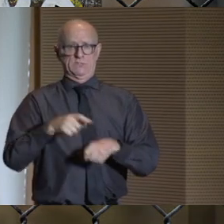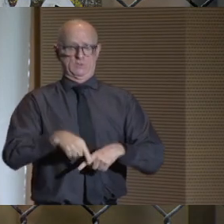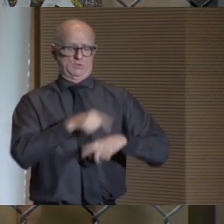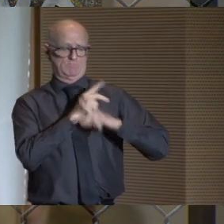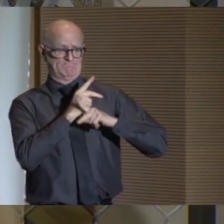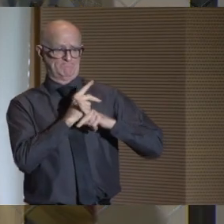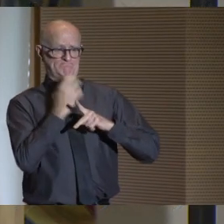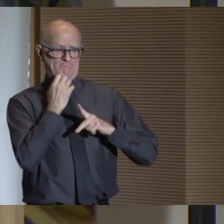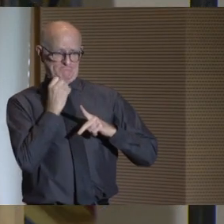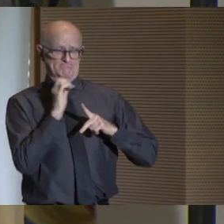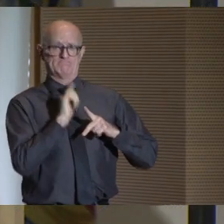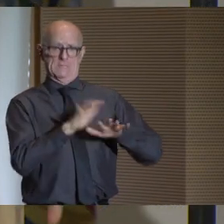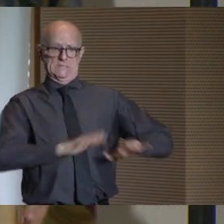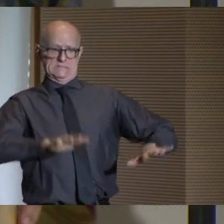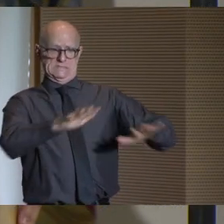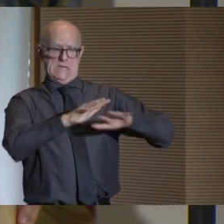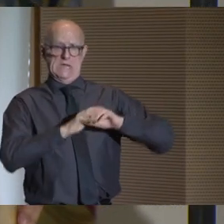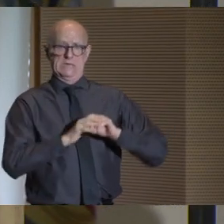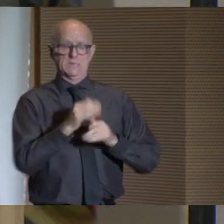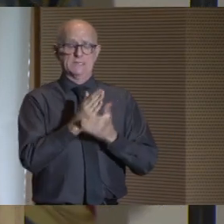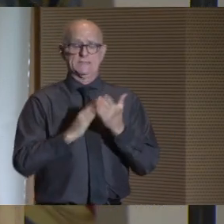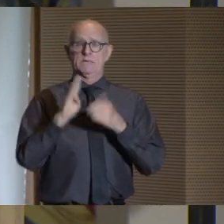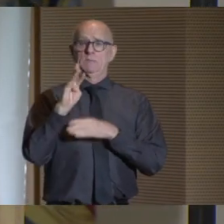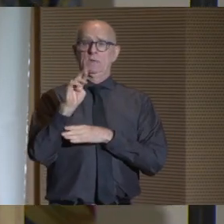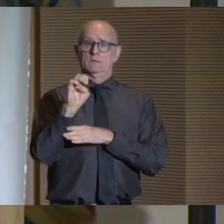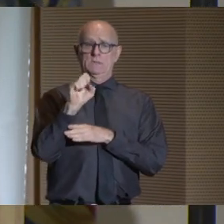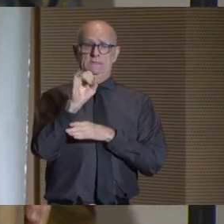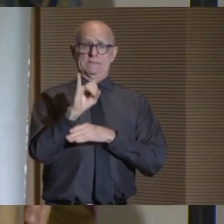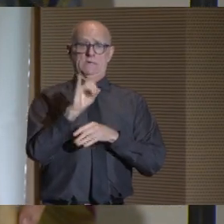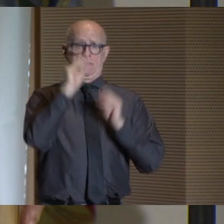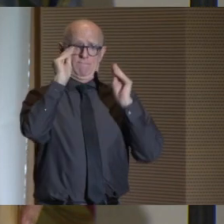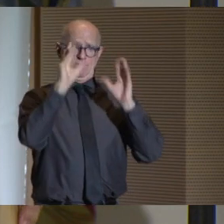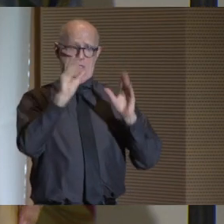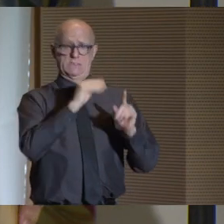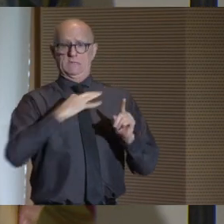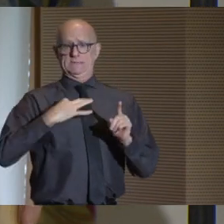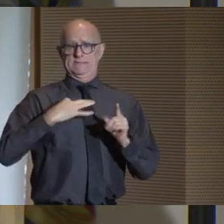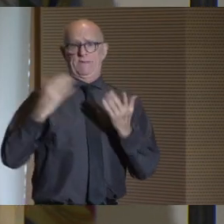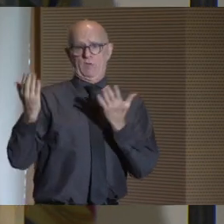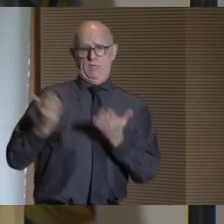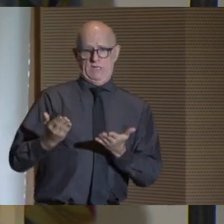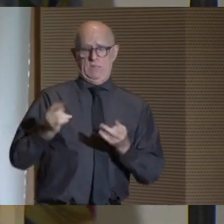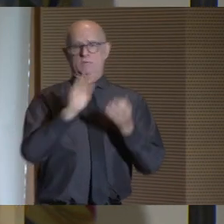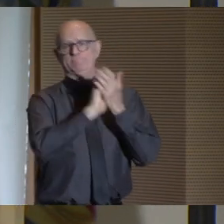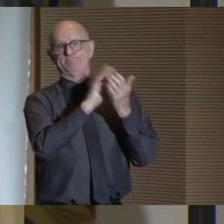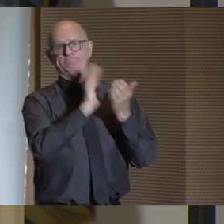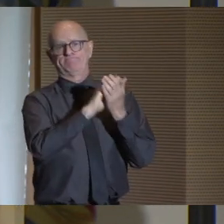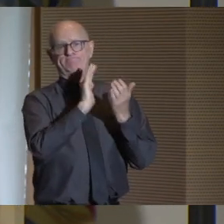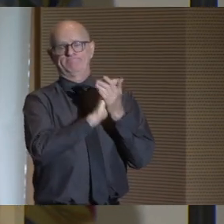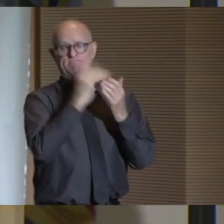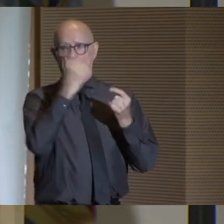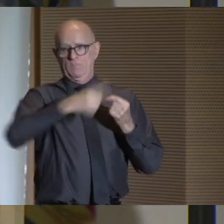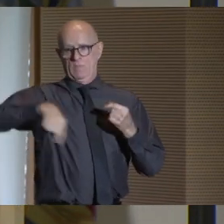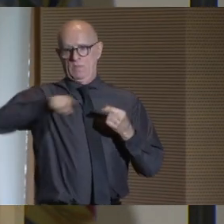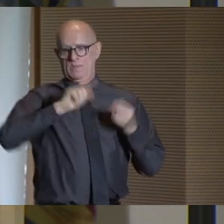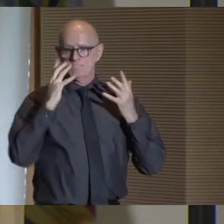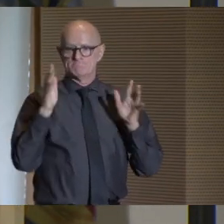to protect the site. Some of the BRESI faculty and scholars are here, so let's give our faculty a big, big round of applause.